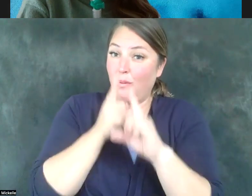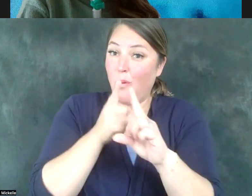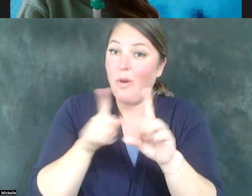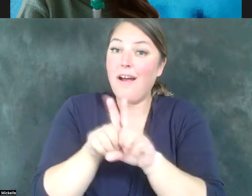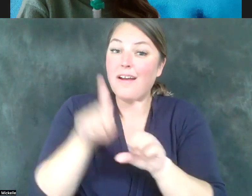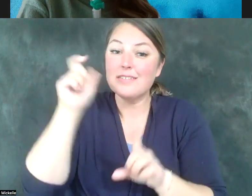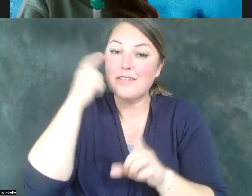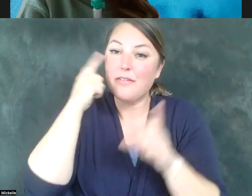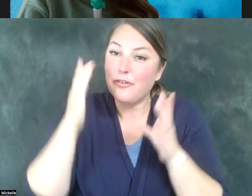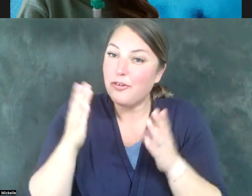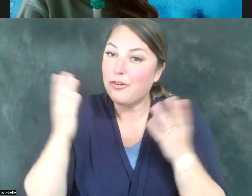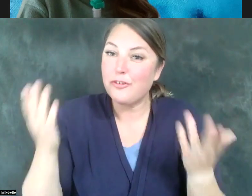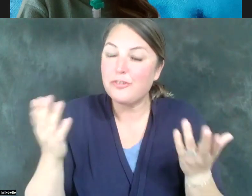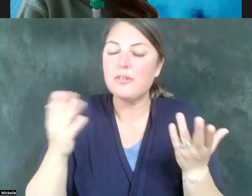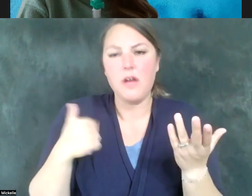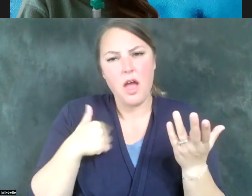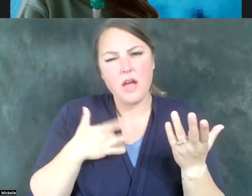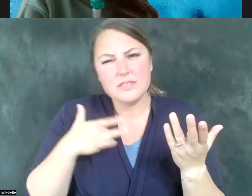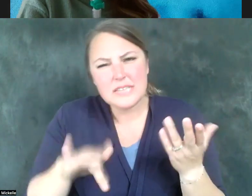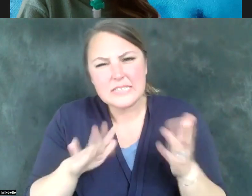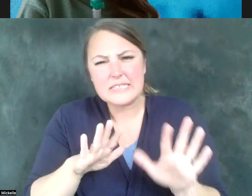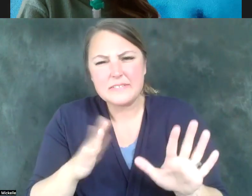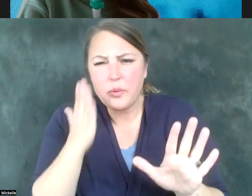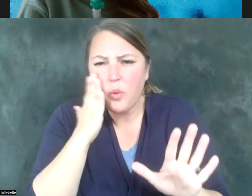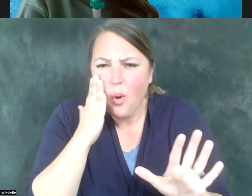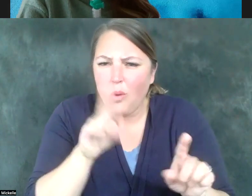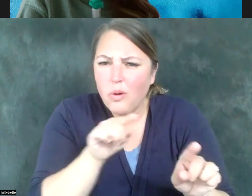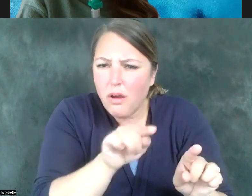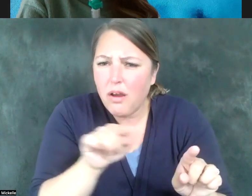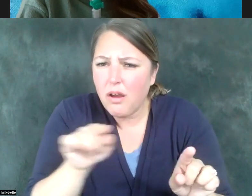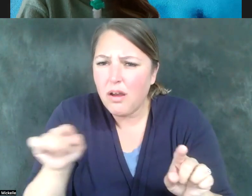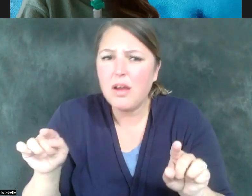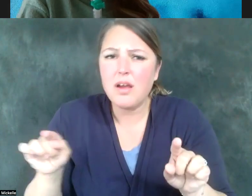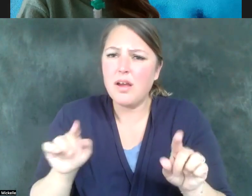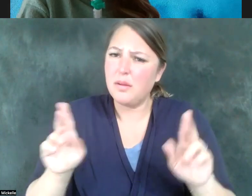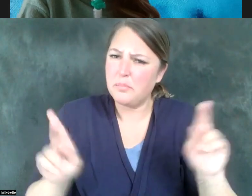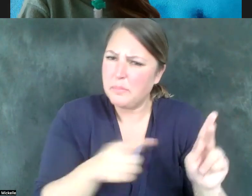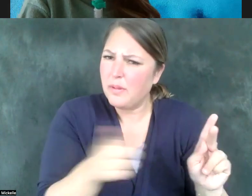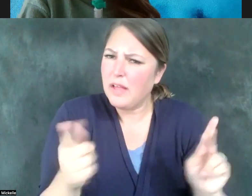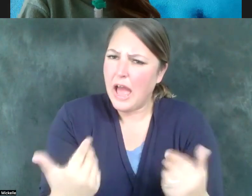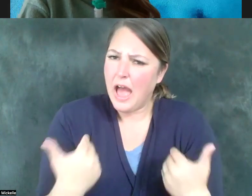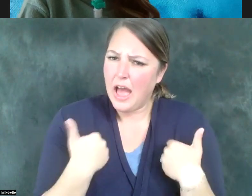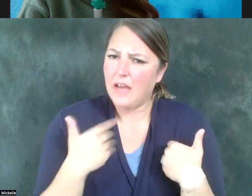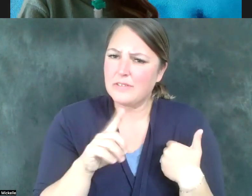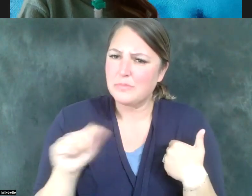to an awareness of the kinds of things that individuals with disabilities deal